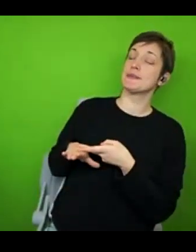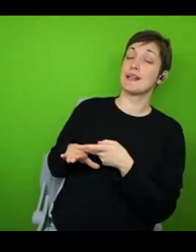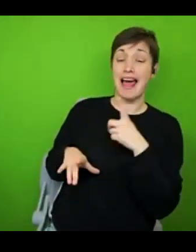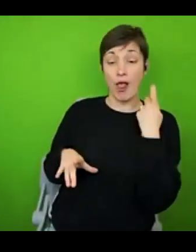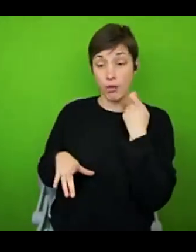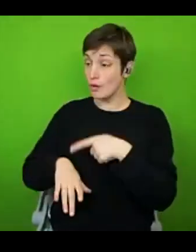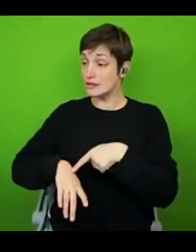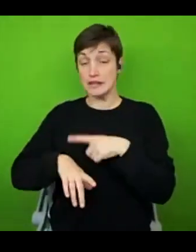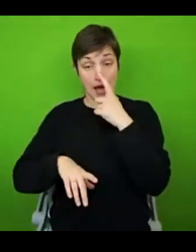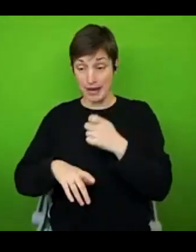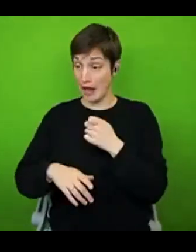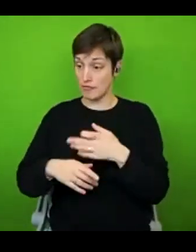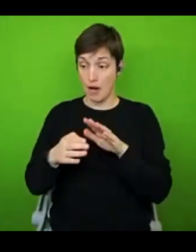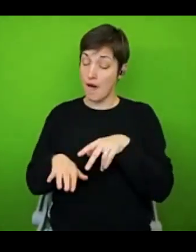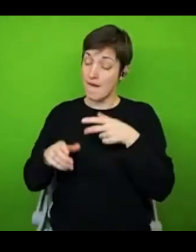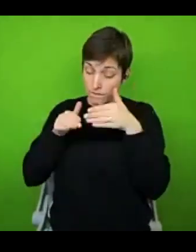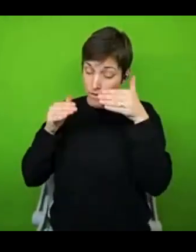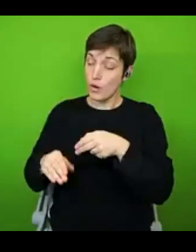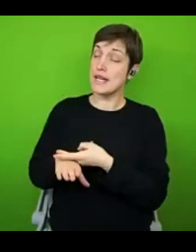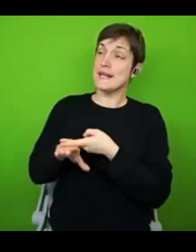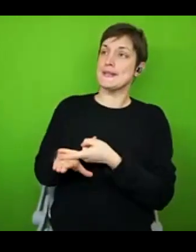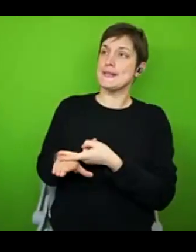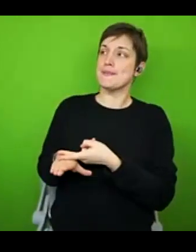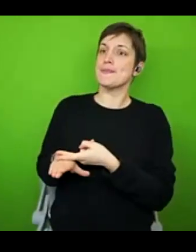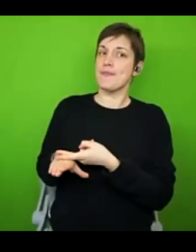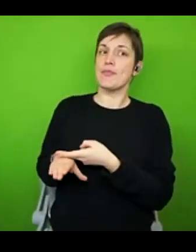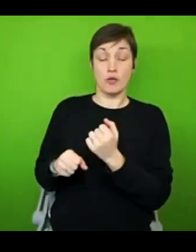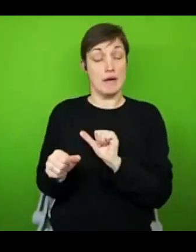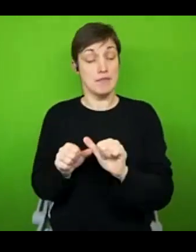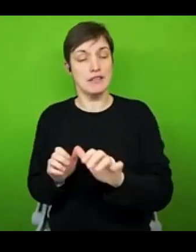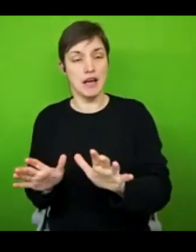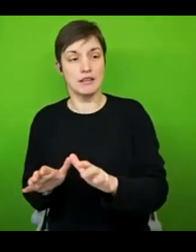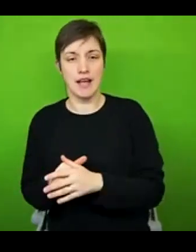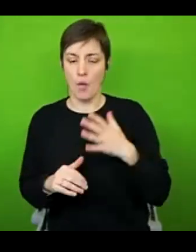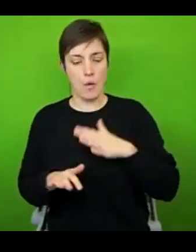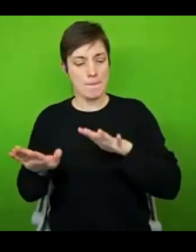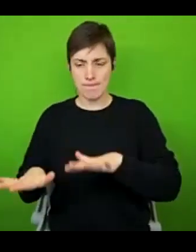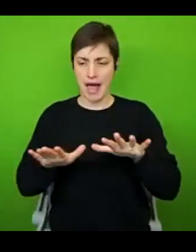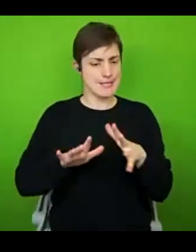day in any shape or form, the better I was doing, I wanted to nail pacing, which is a really problematic way to